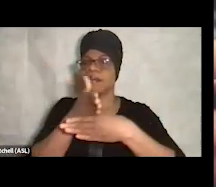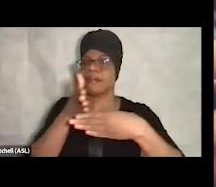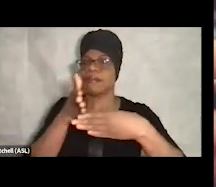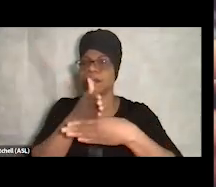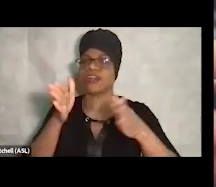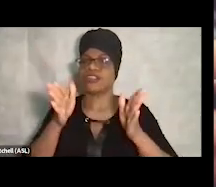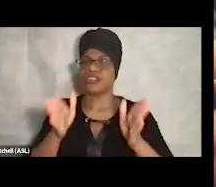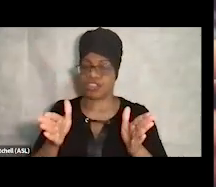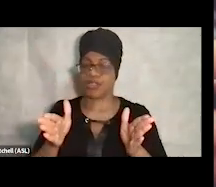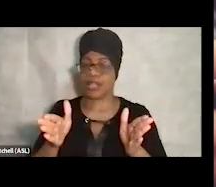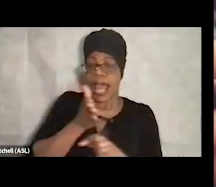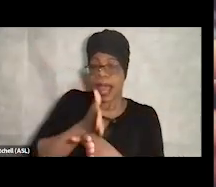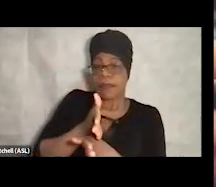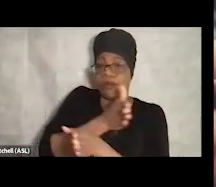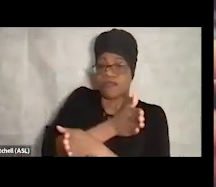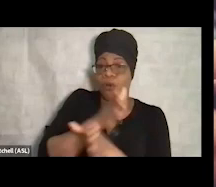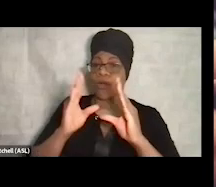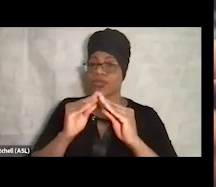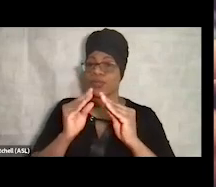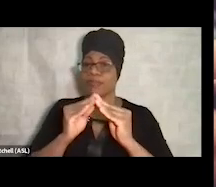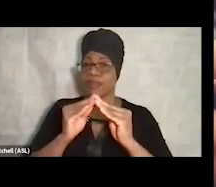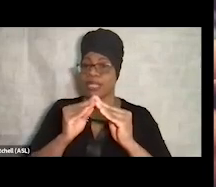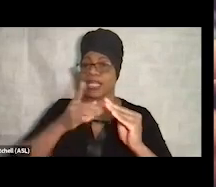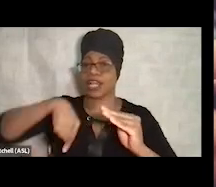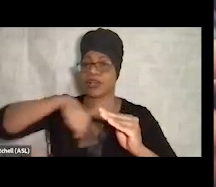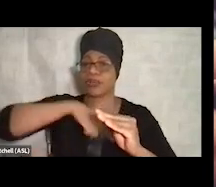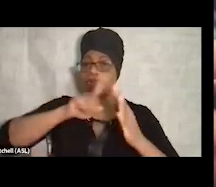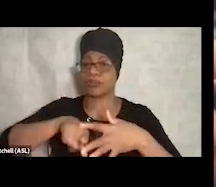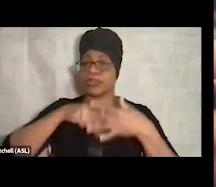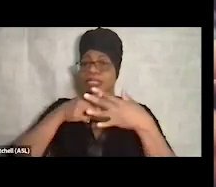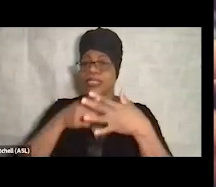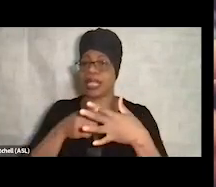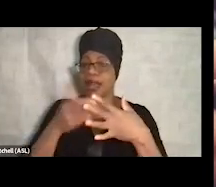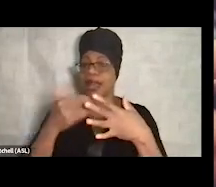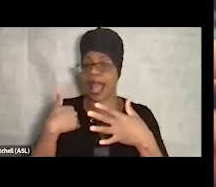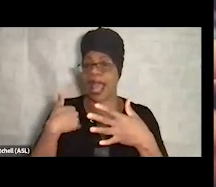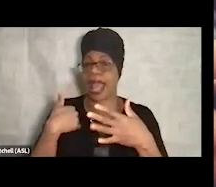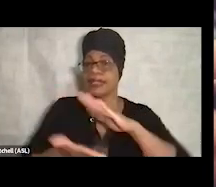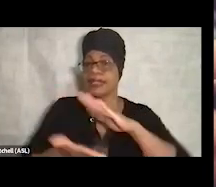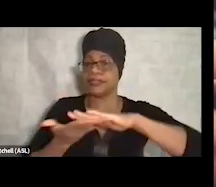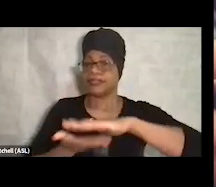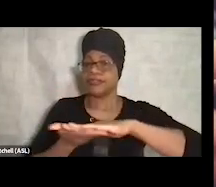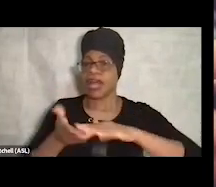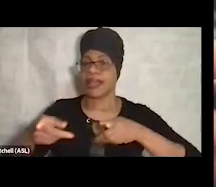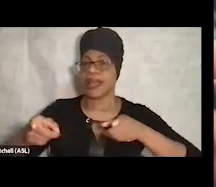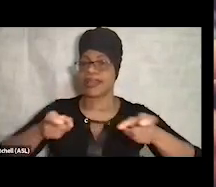Right before this meeting, we had just started. I run a navigation center as part of our programming